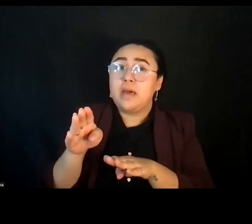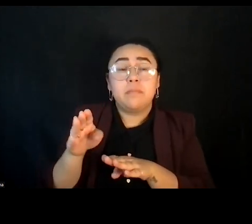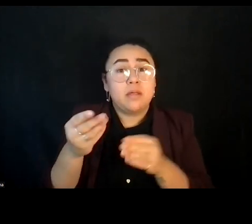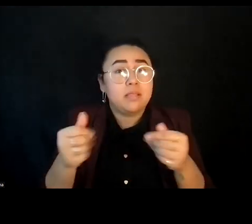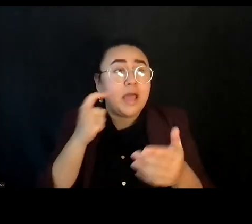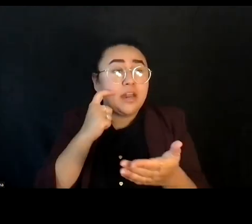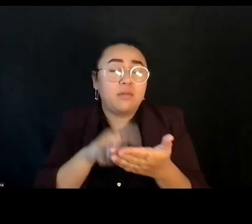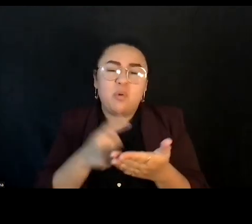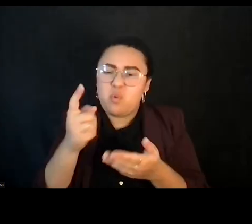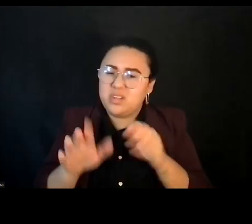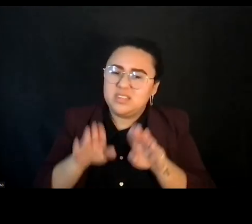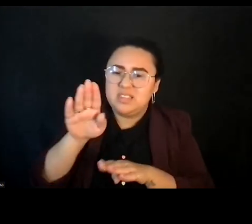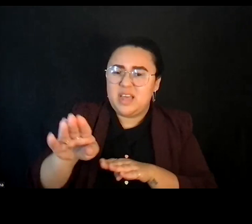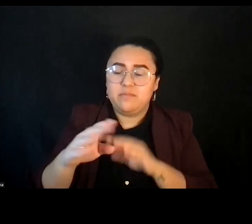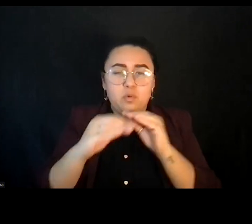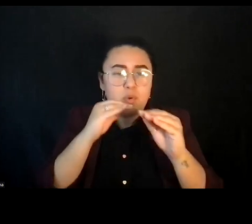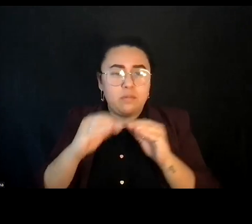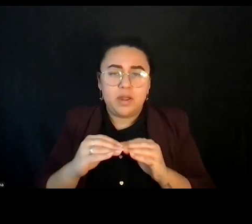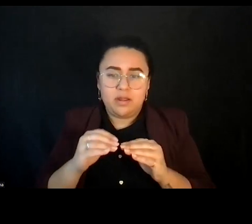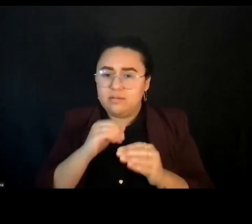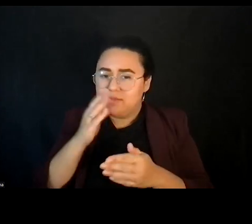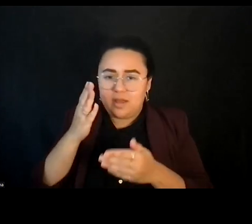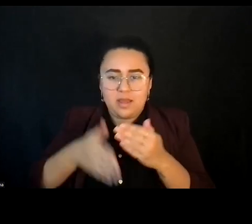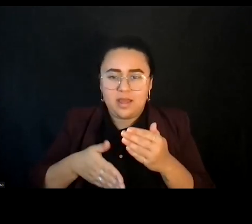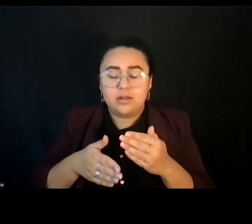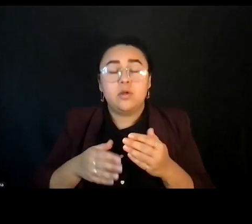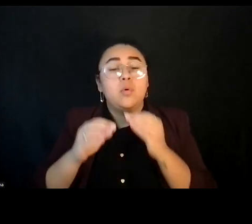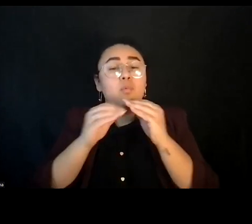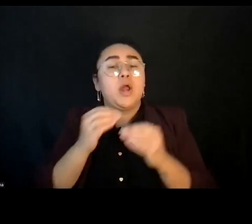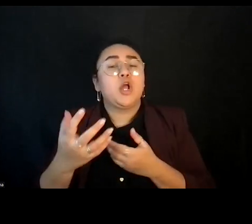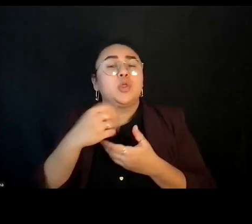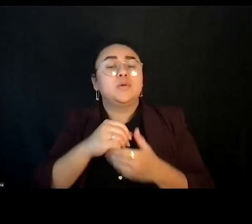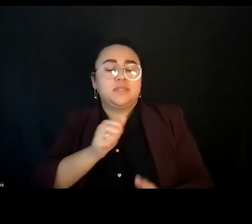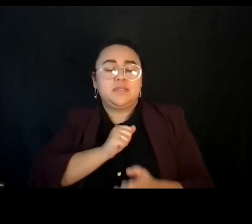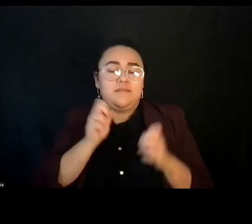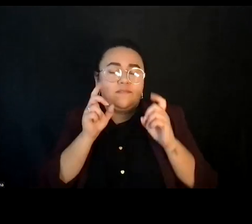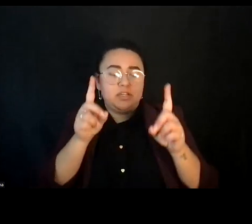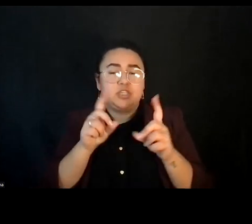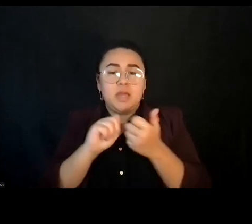Repair includes self educating, learning about how you can support work of local native people